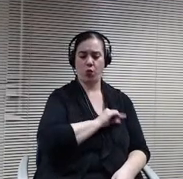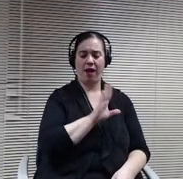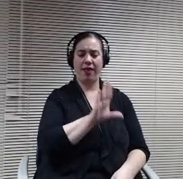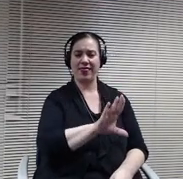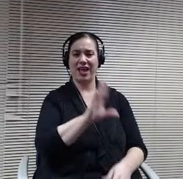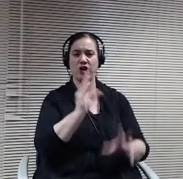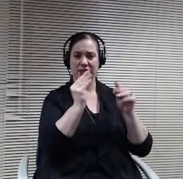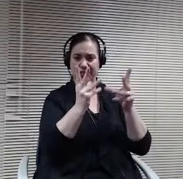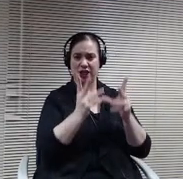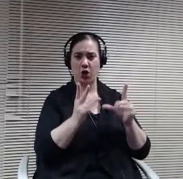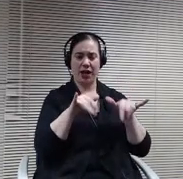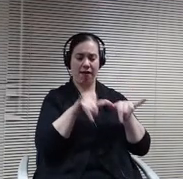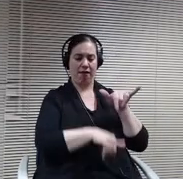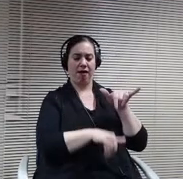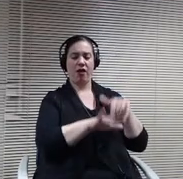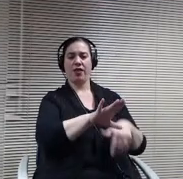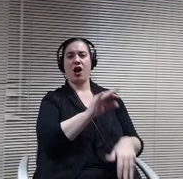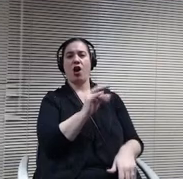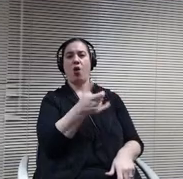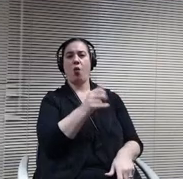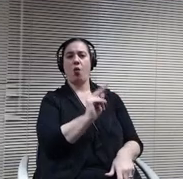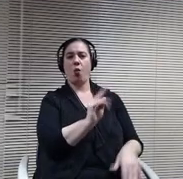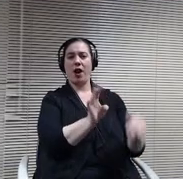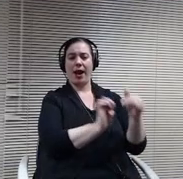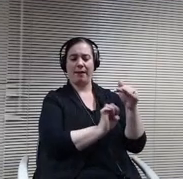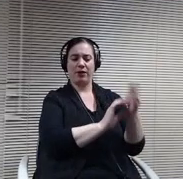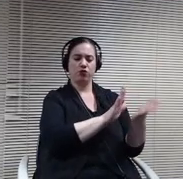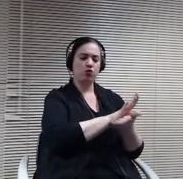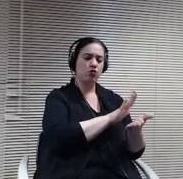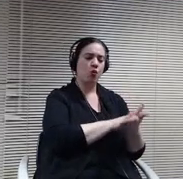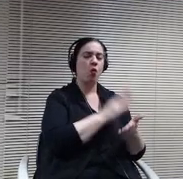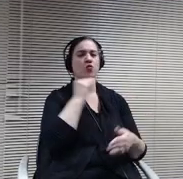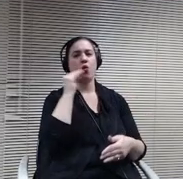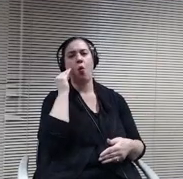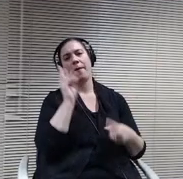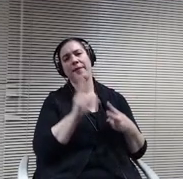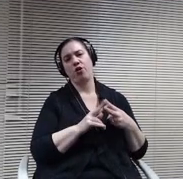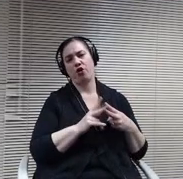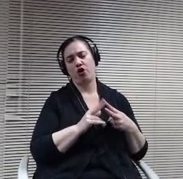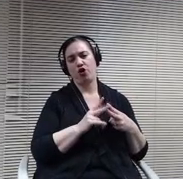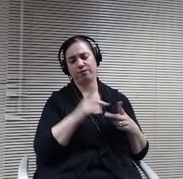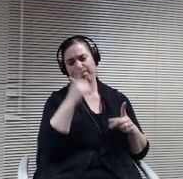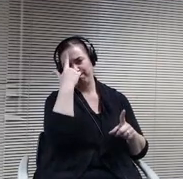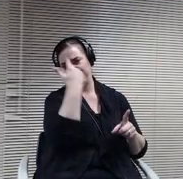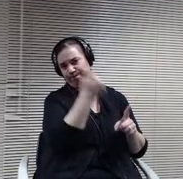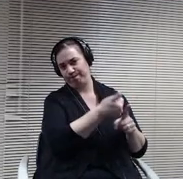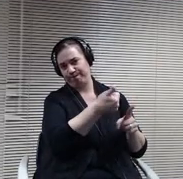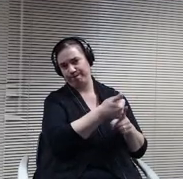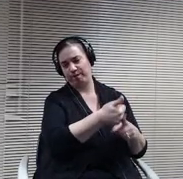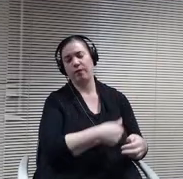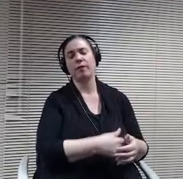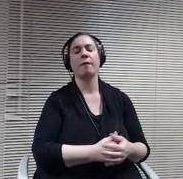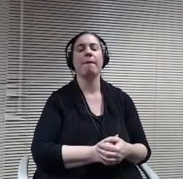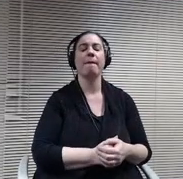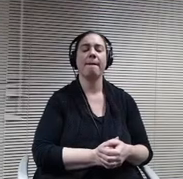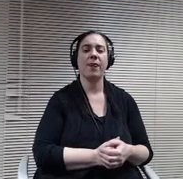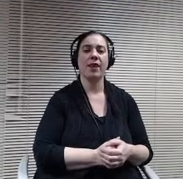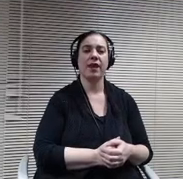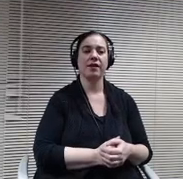elementary schools are from home, however they choose to teach their elearning students, and will leave that